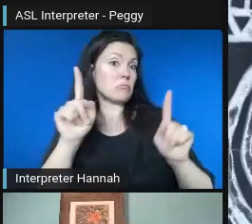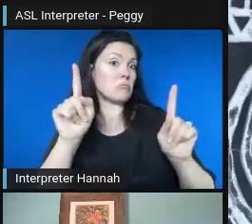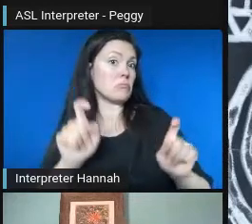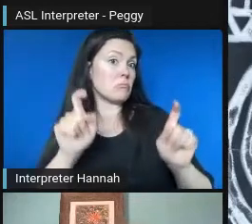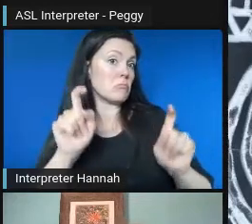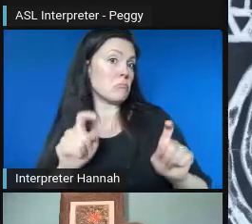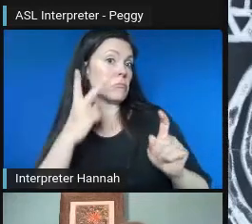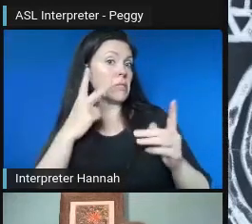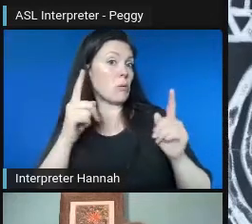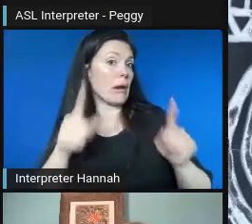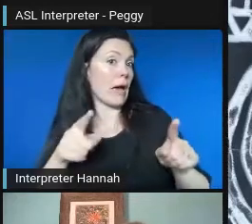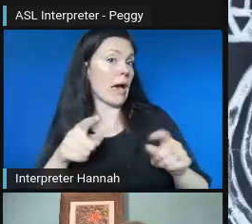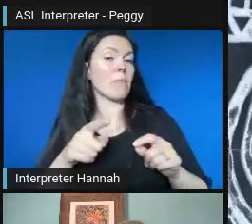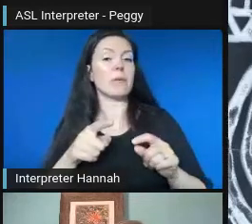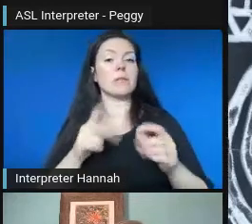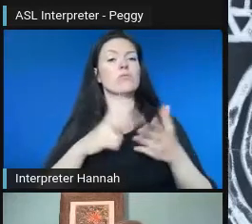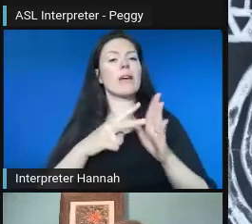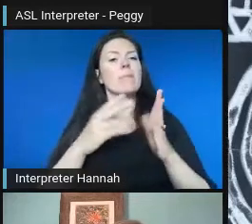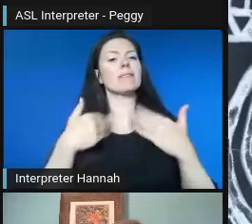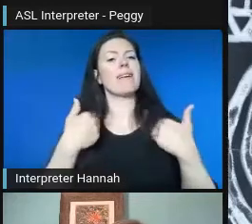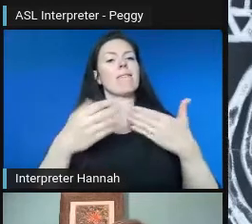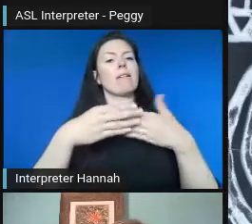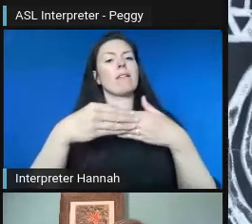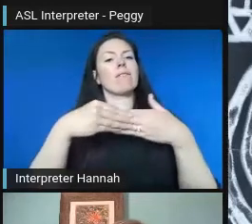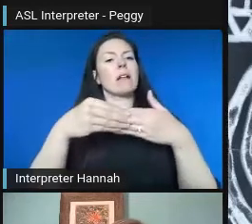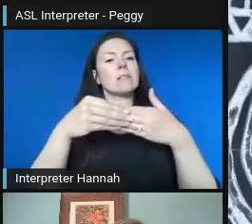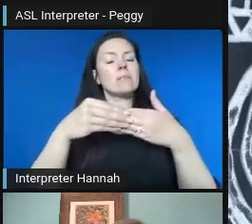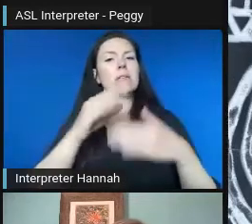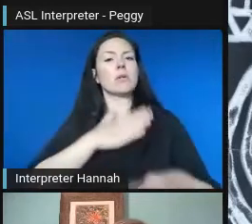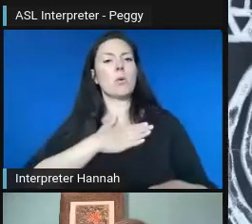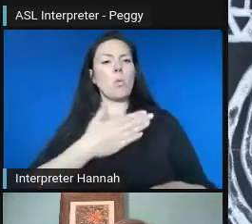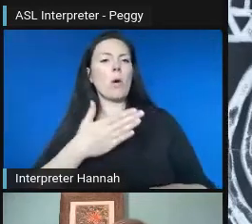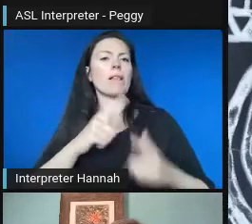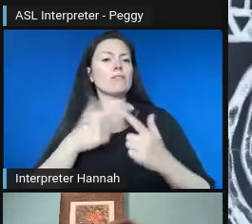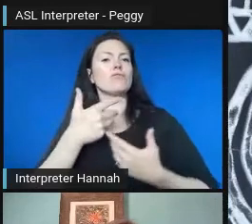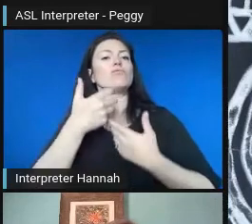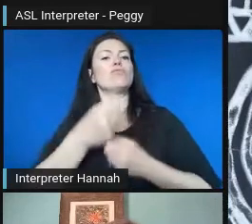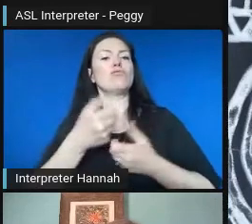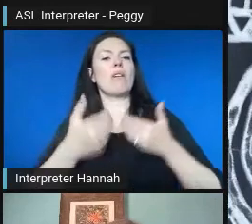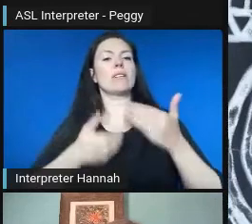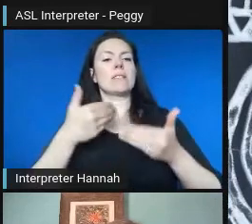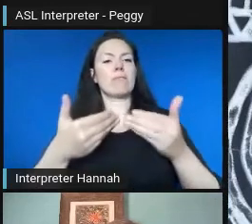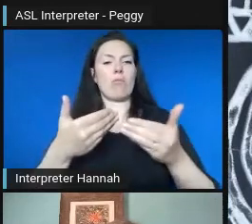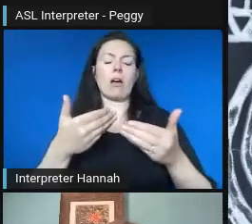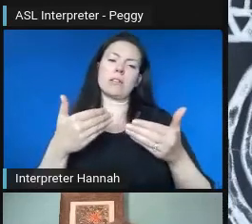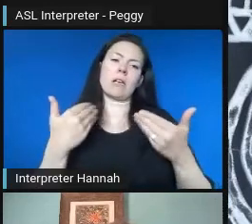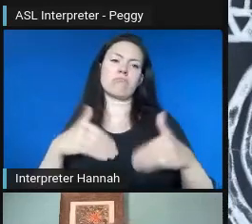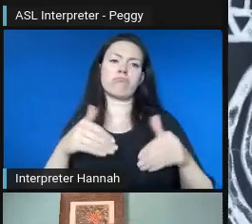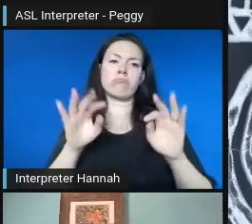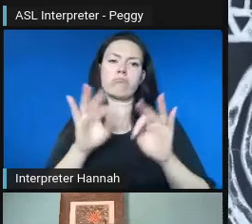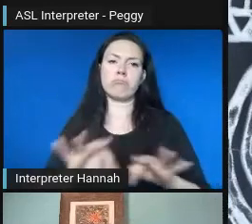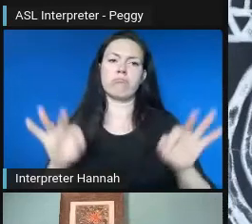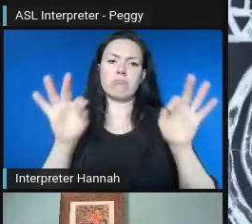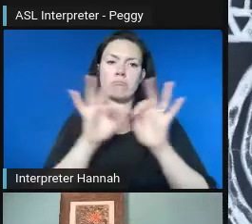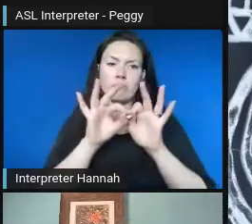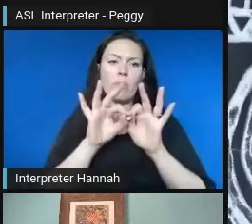So having that flexibility and that willingness to kind of trust in the process was really important.